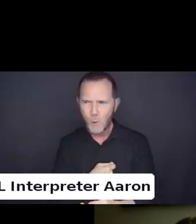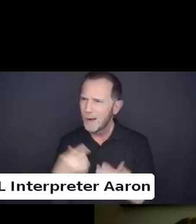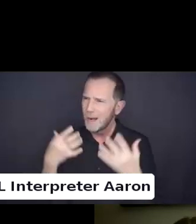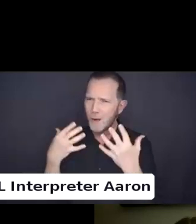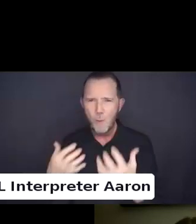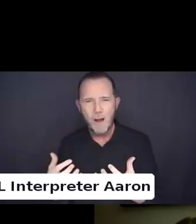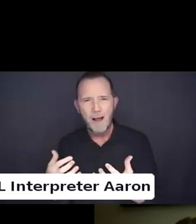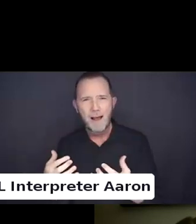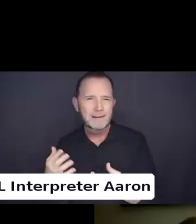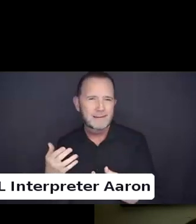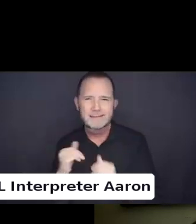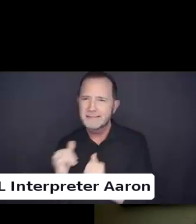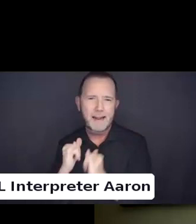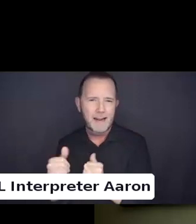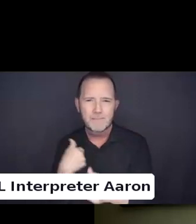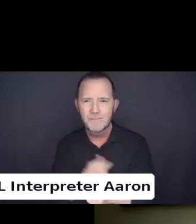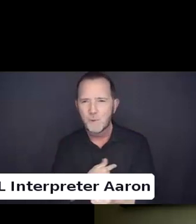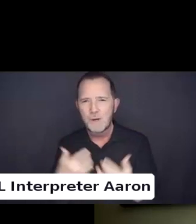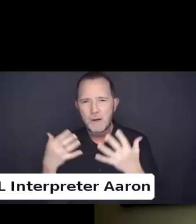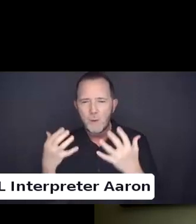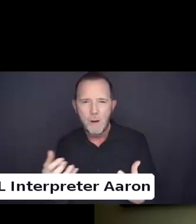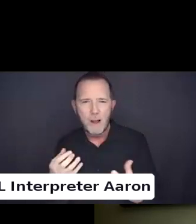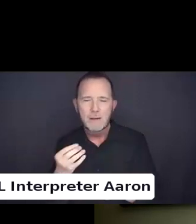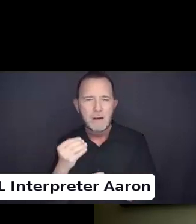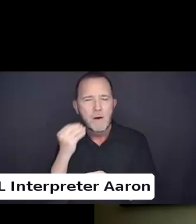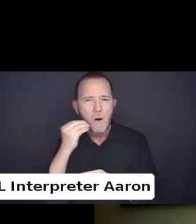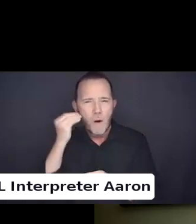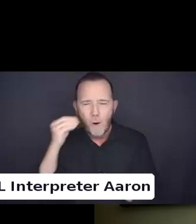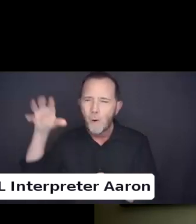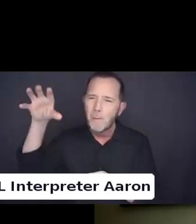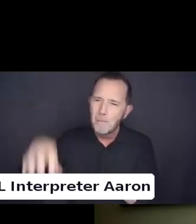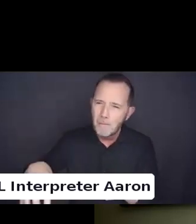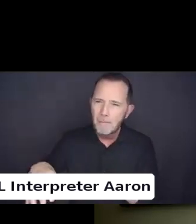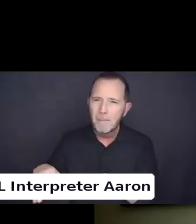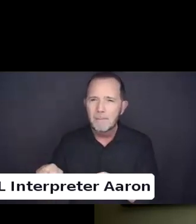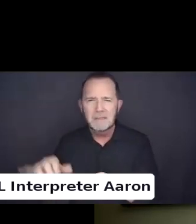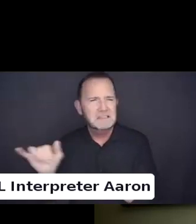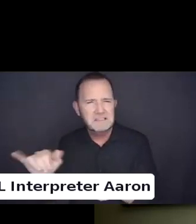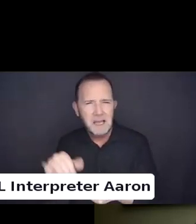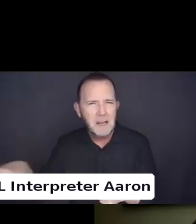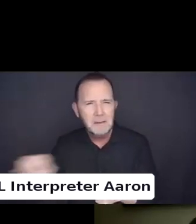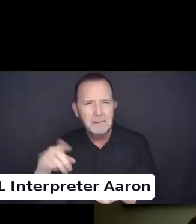How does trans identity move within the framework of politics?